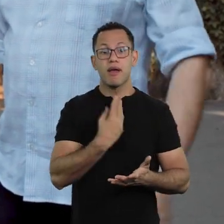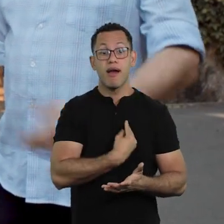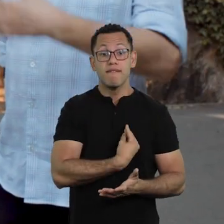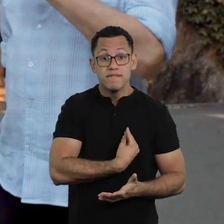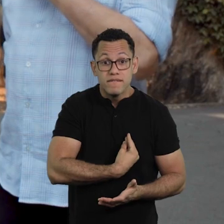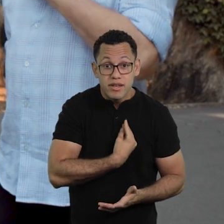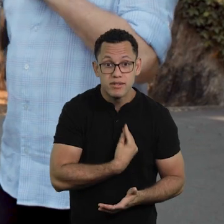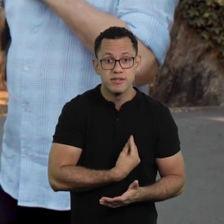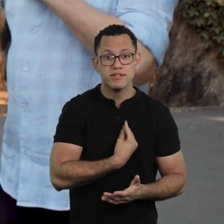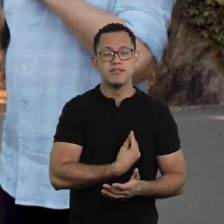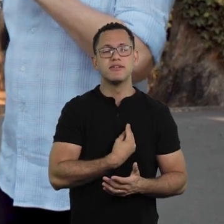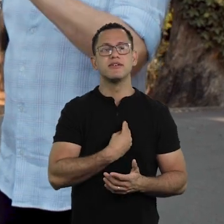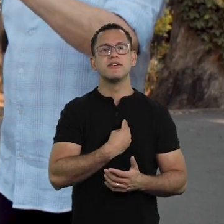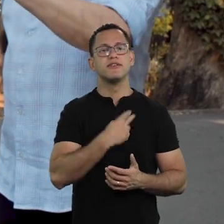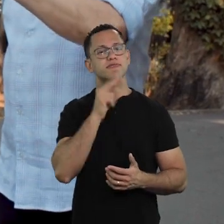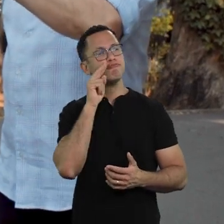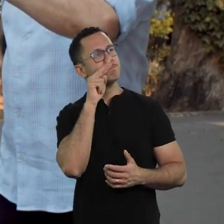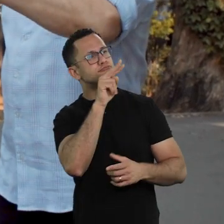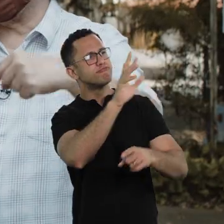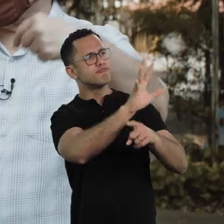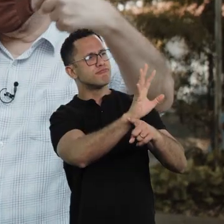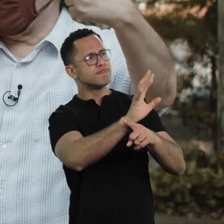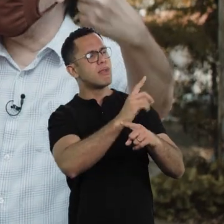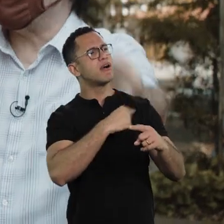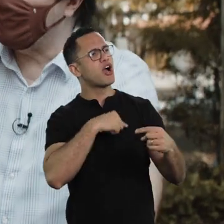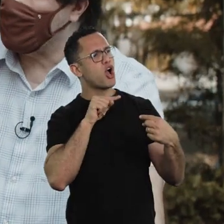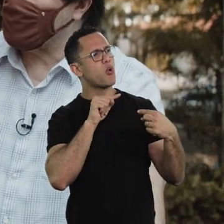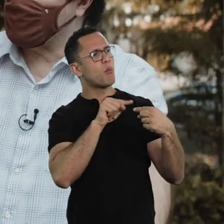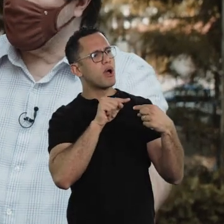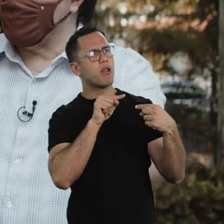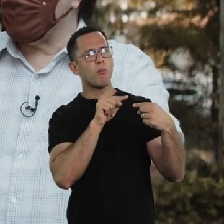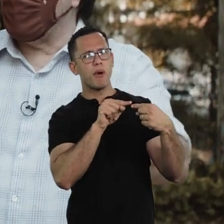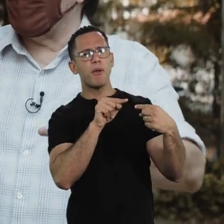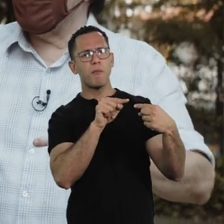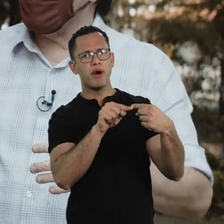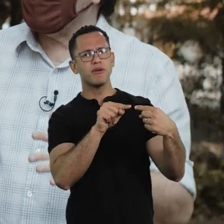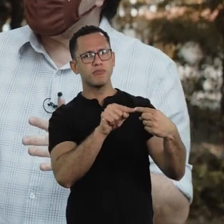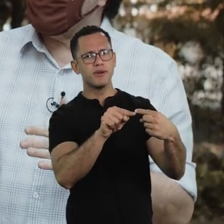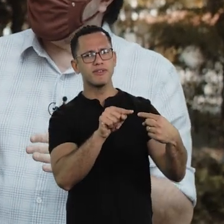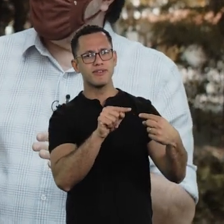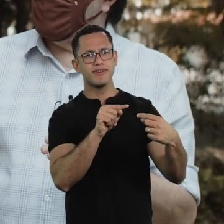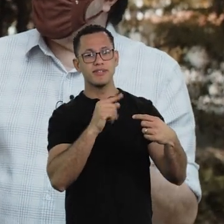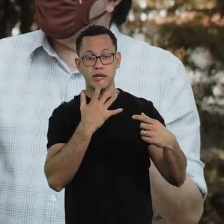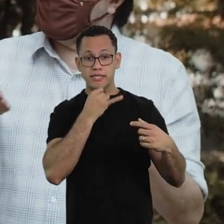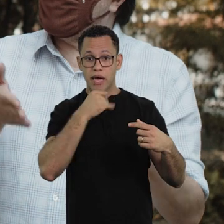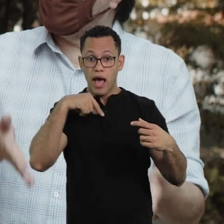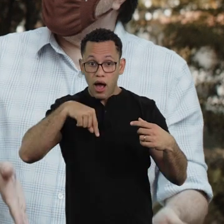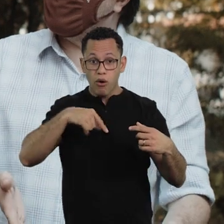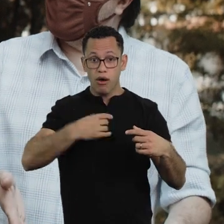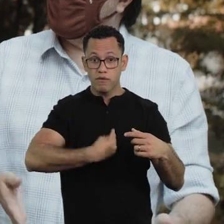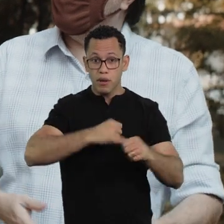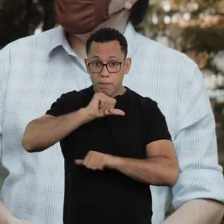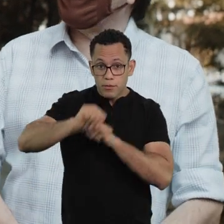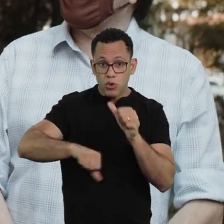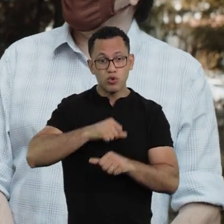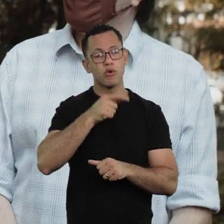Our life is connected to the life being told, and when our life changes, it immediately changes the way we see that work